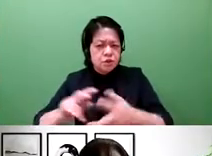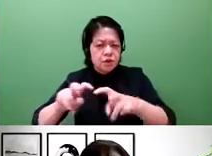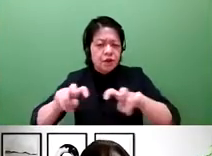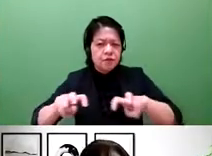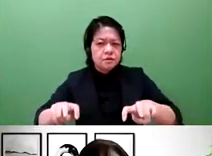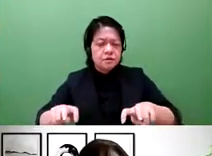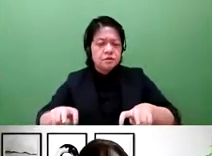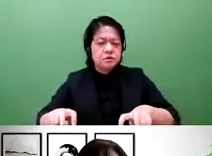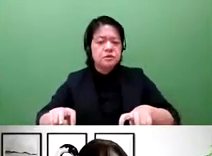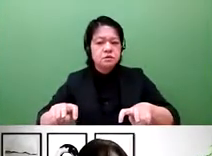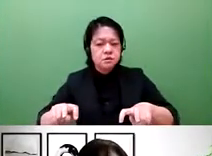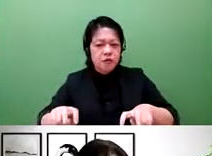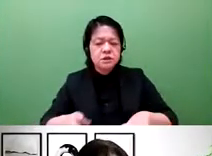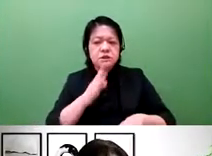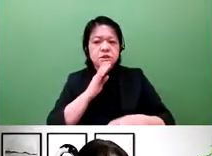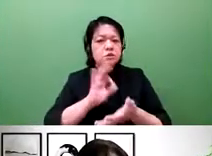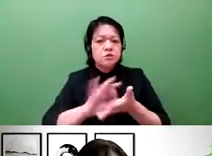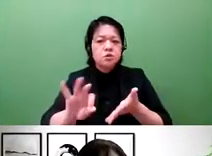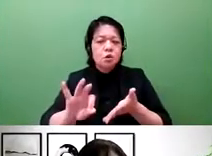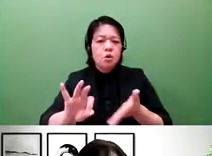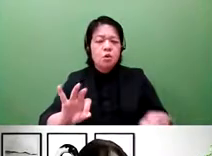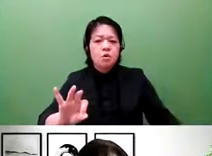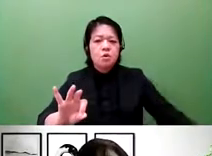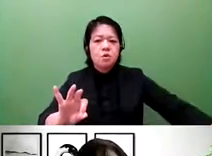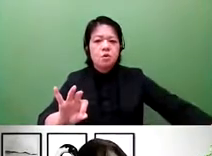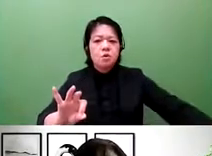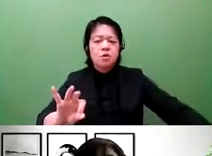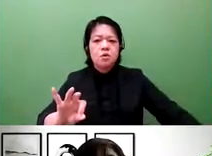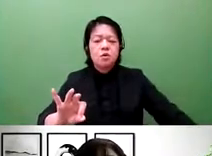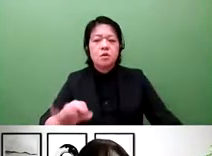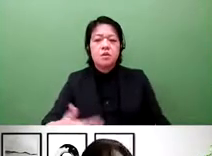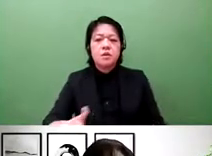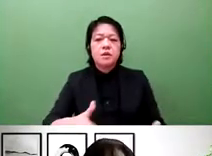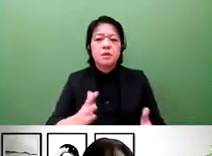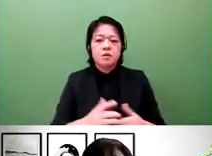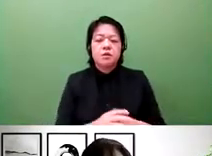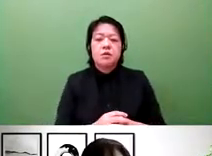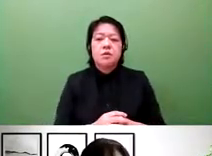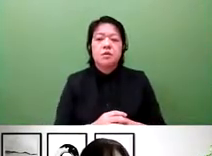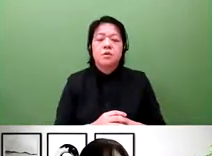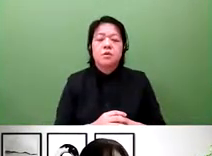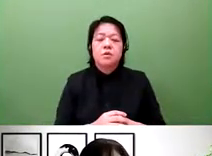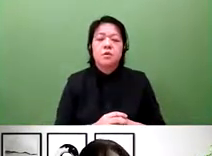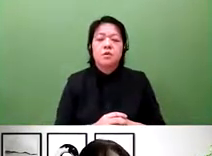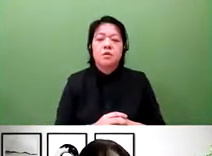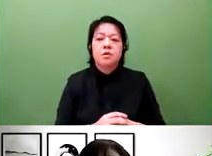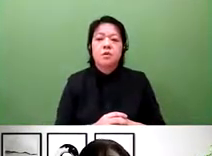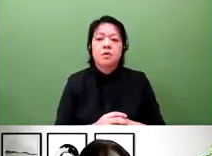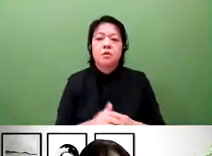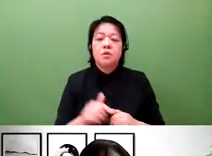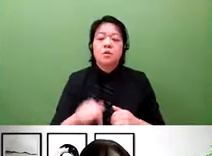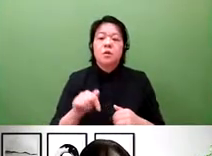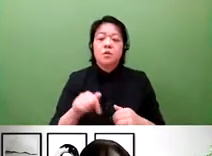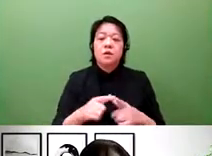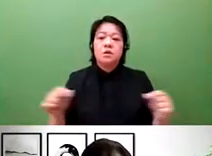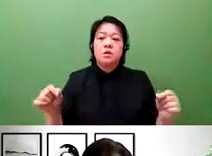However, when it comes to vaccines as well as treatment, these have not yet unfortunately materialize